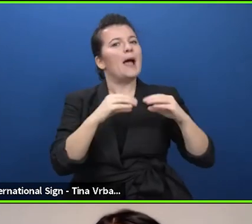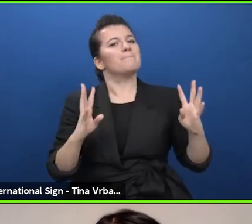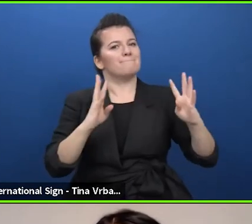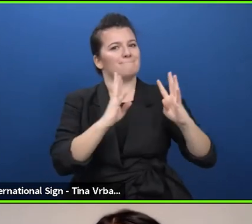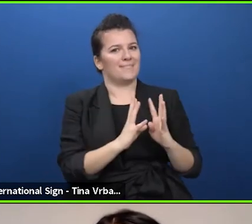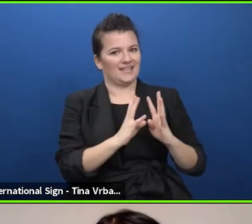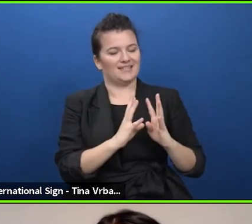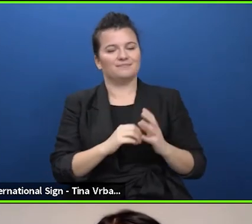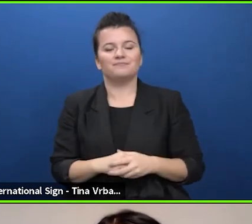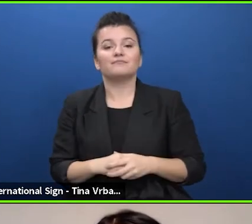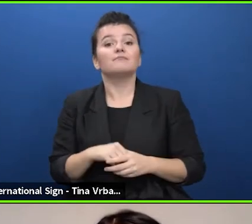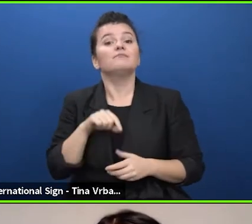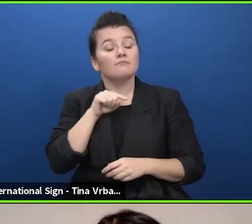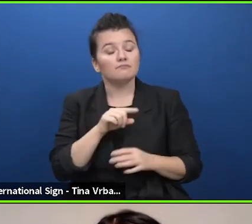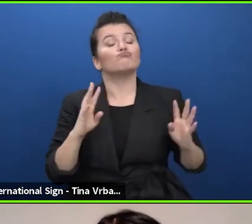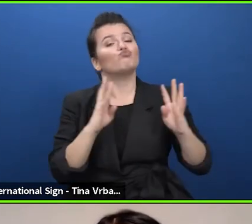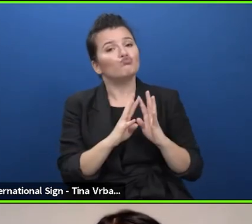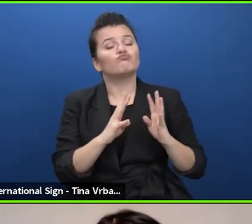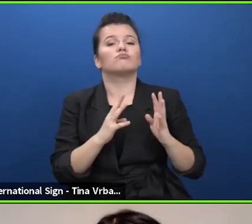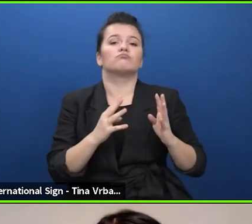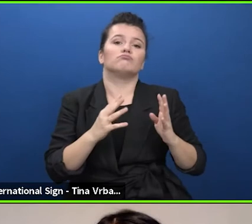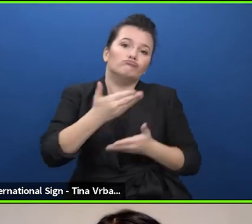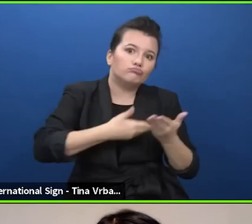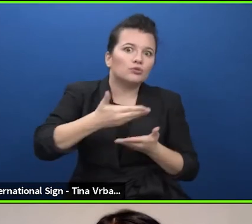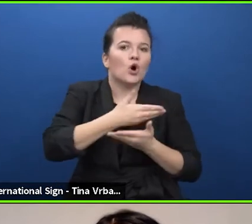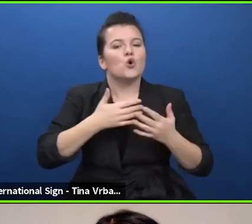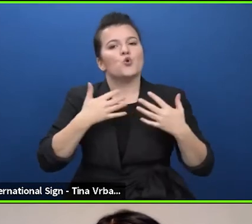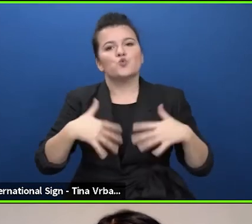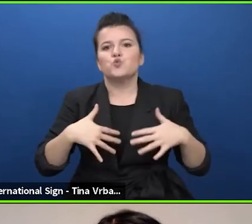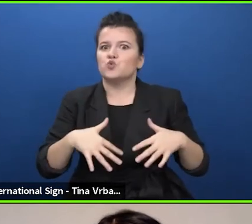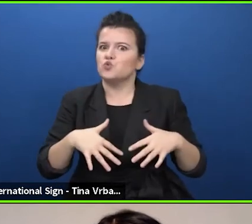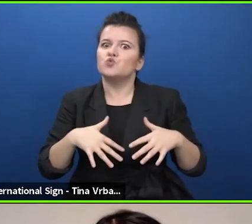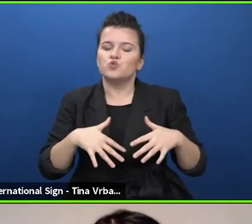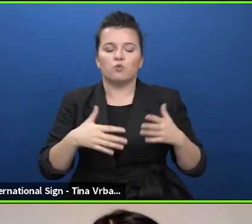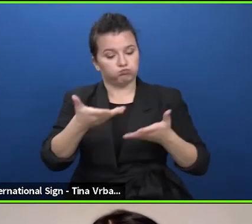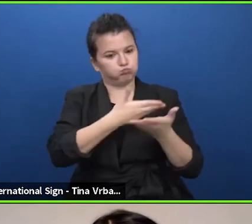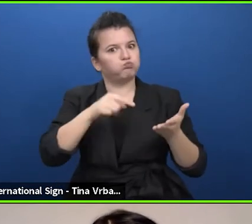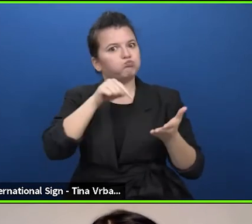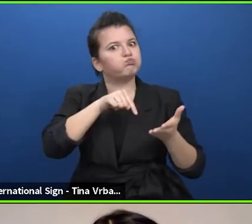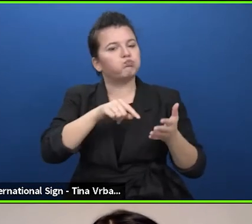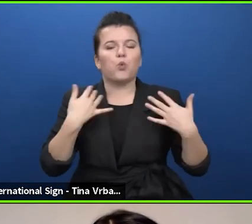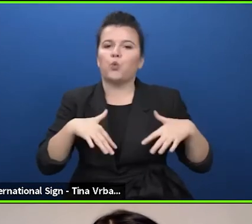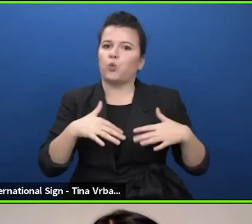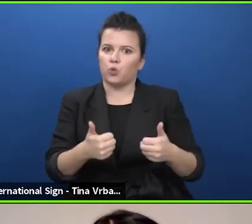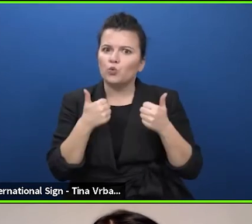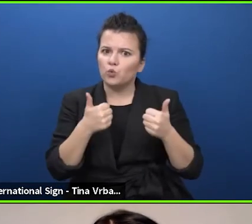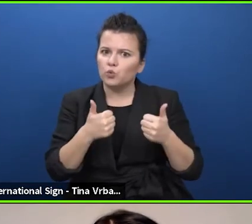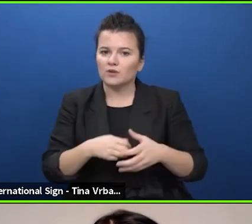and from there we had a whole day of very fruitful conversations about what would be